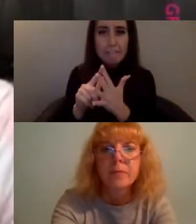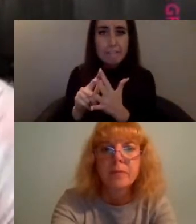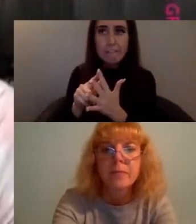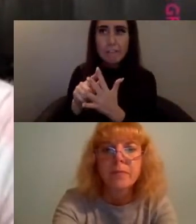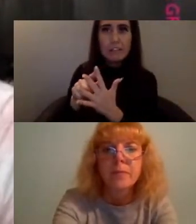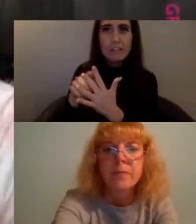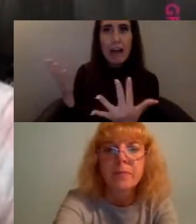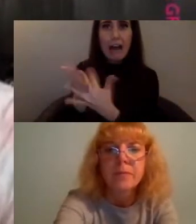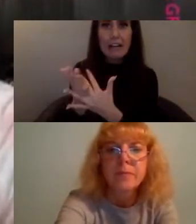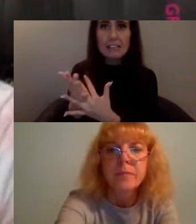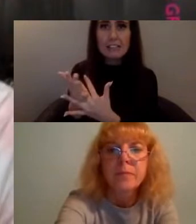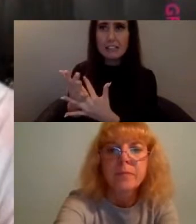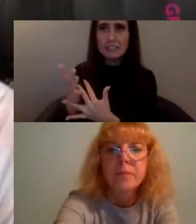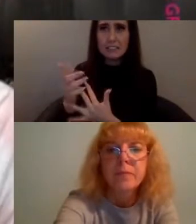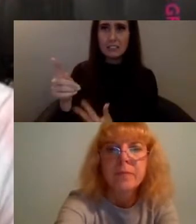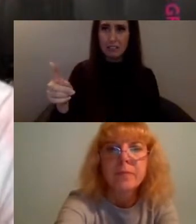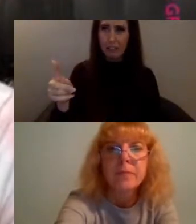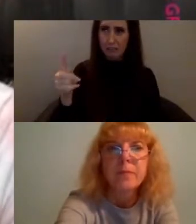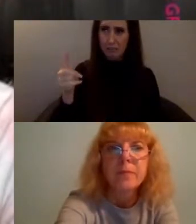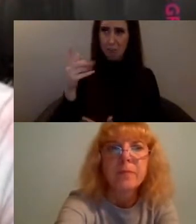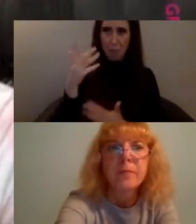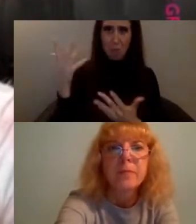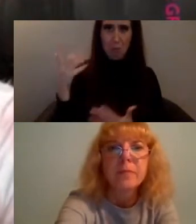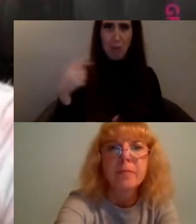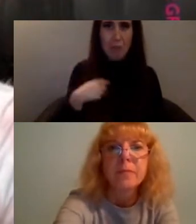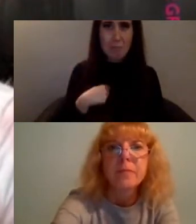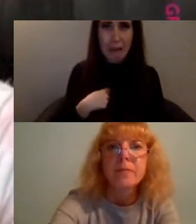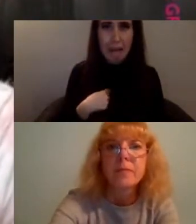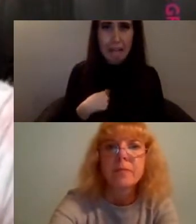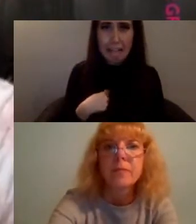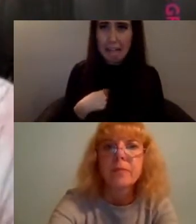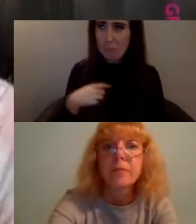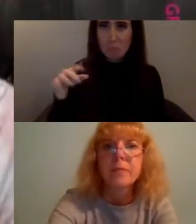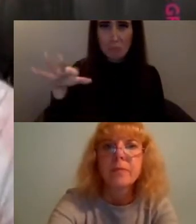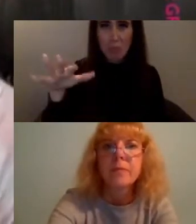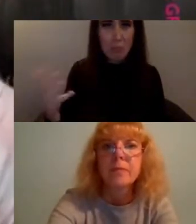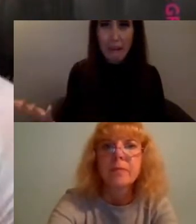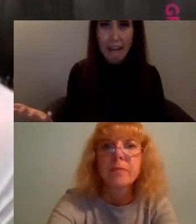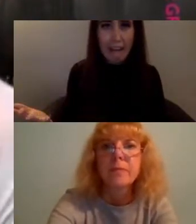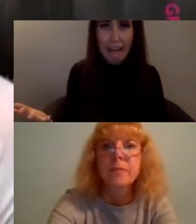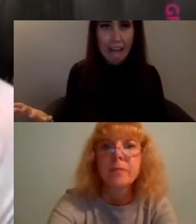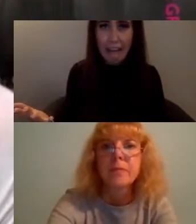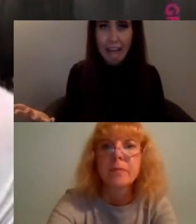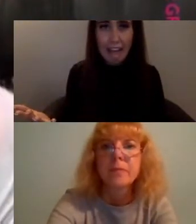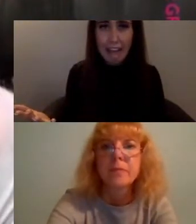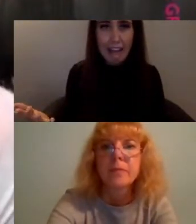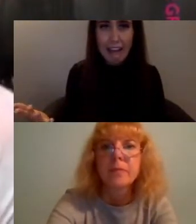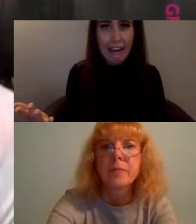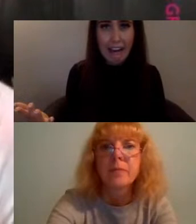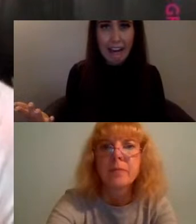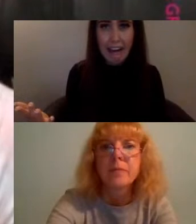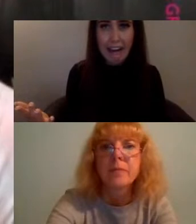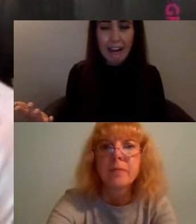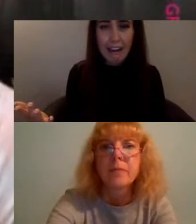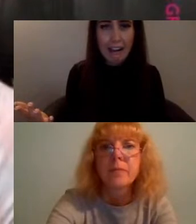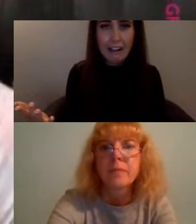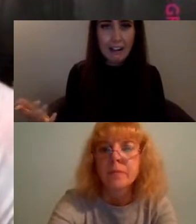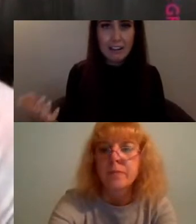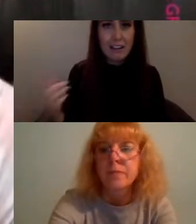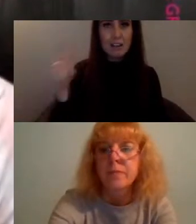and you're wondering where where am I where am I in this archive and you're not you're not in the archive you're in the archive second hand from someone else's experience